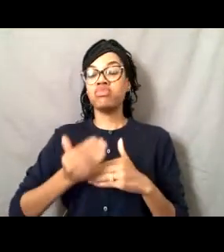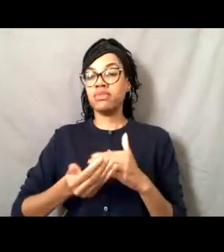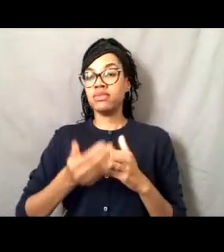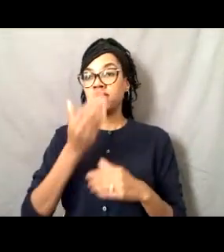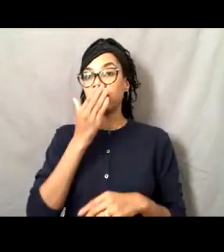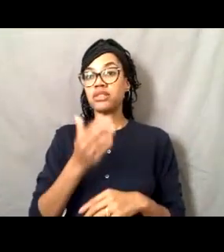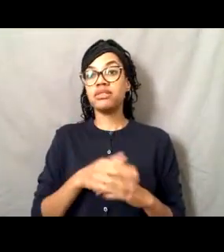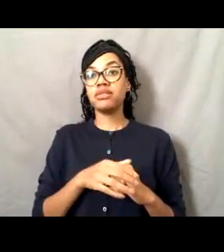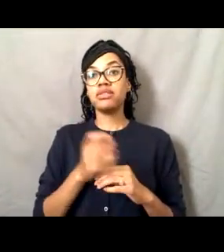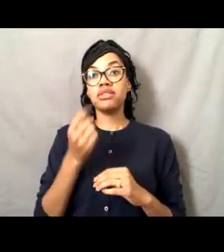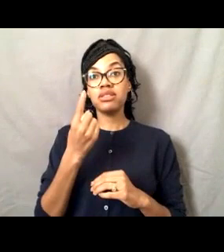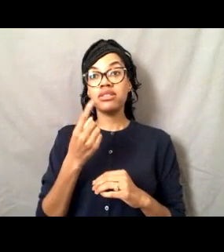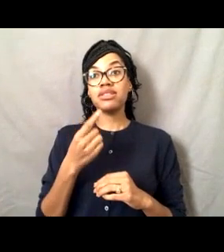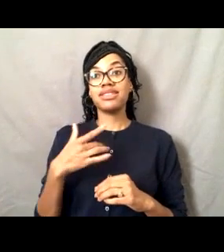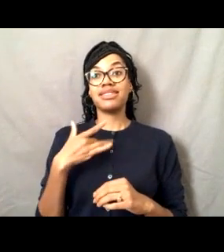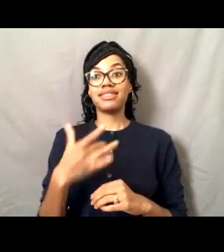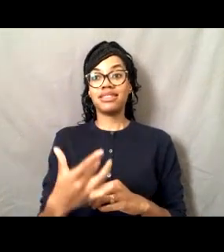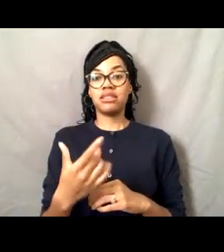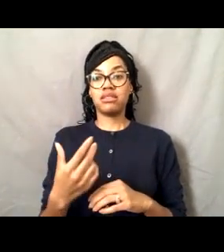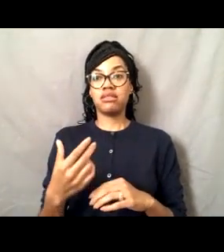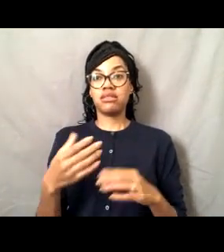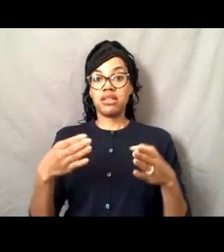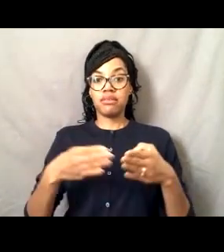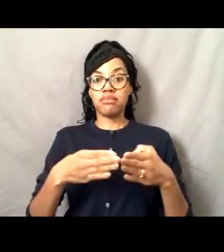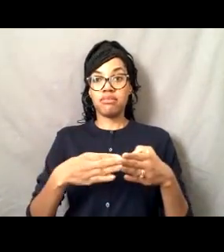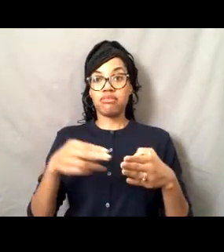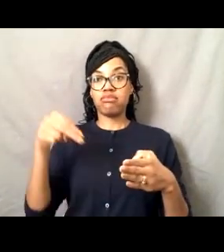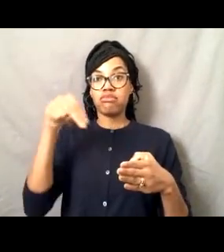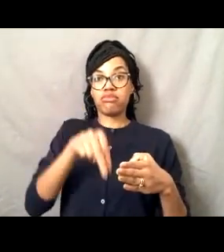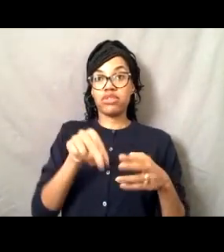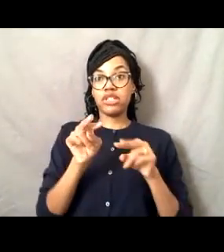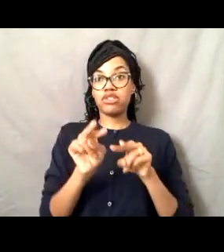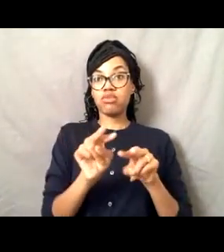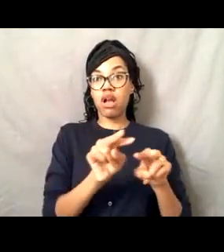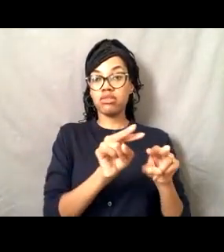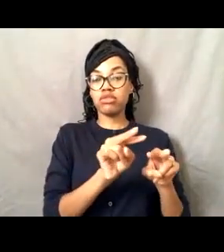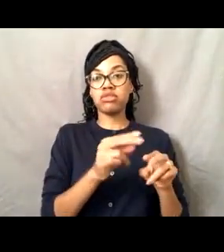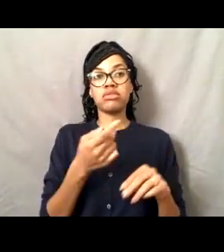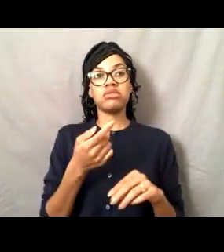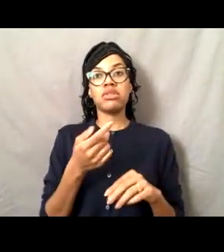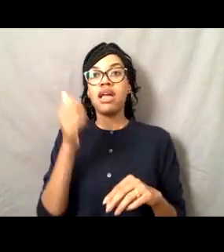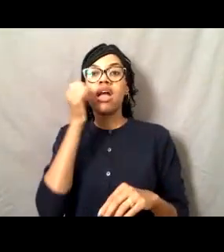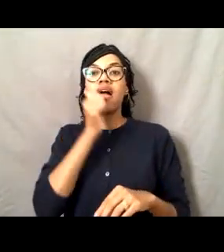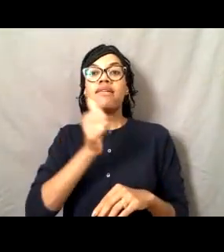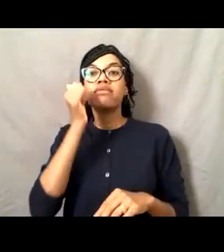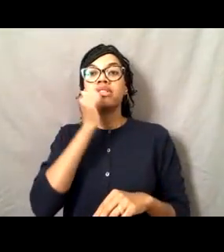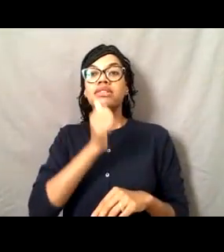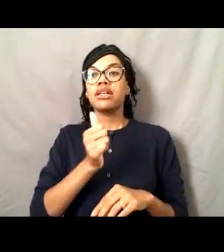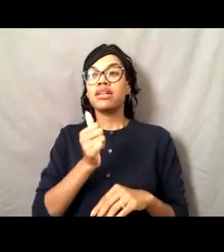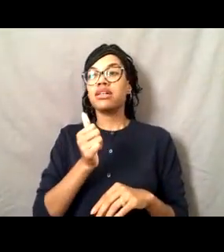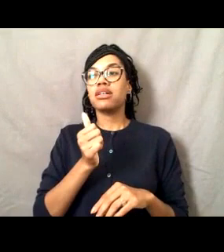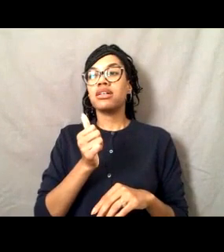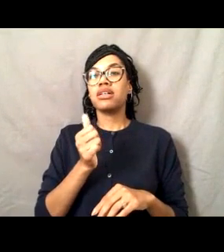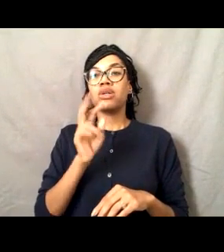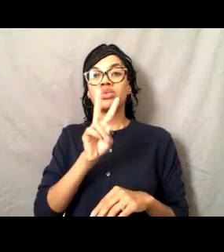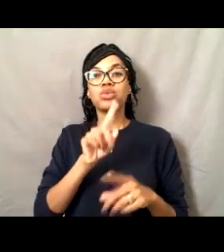you stand bridge watch, and you do all of your duties on the ship every day for two three years at a time,